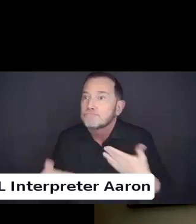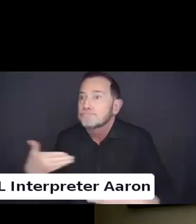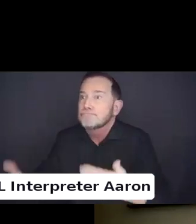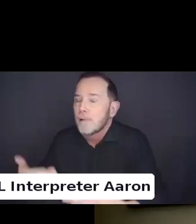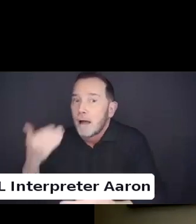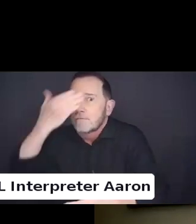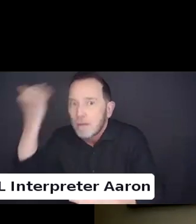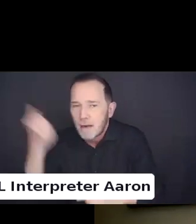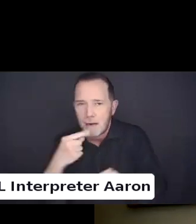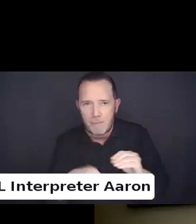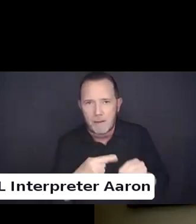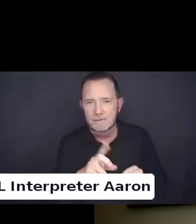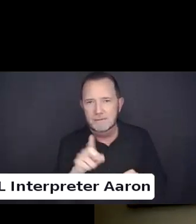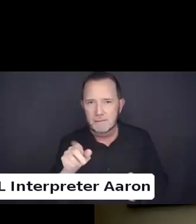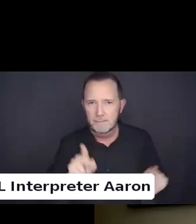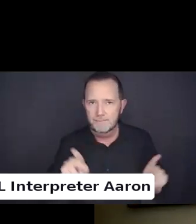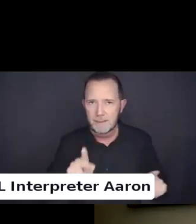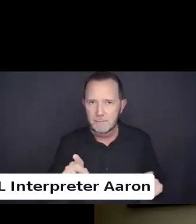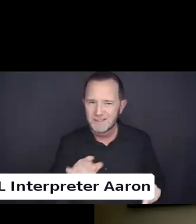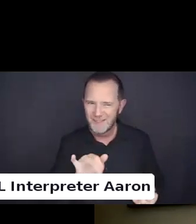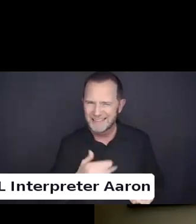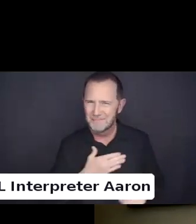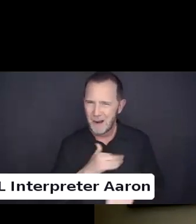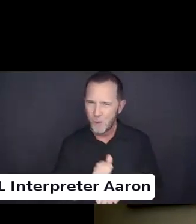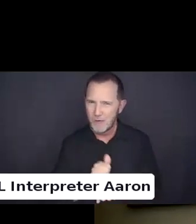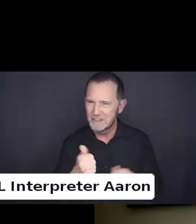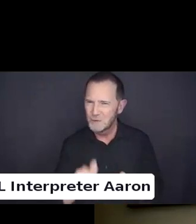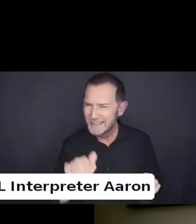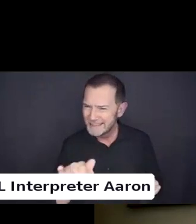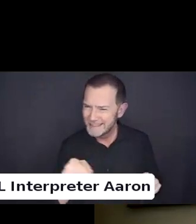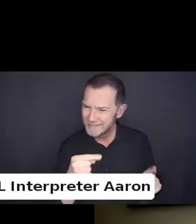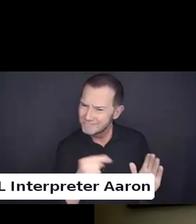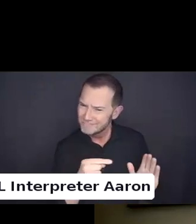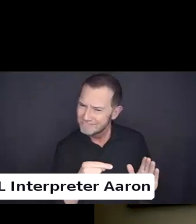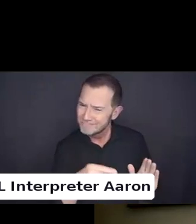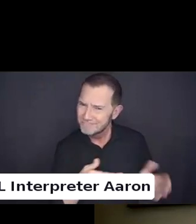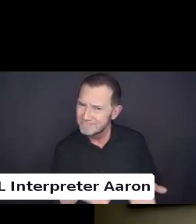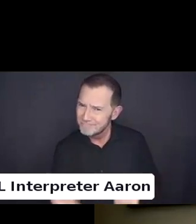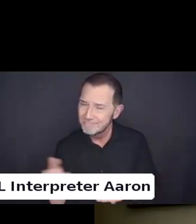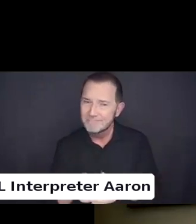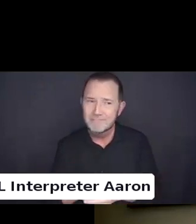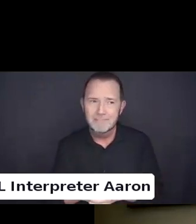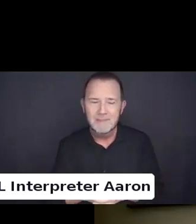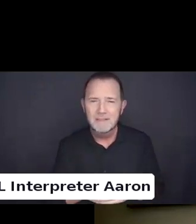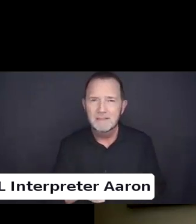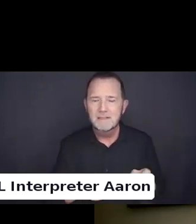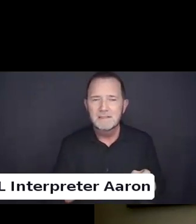So I am always encouraging. I know this is coming from the disability perspective and asks for both.